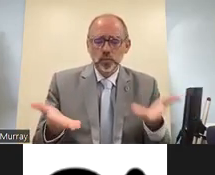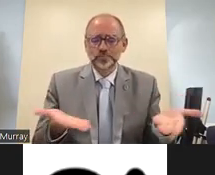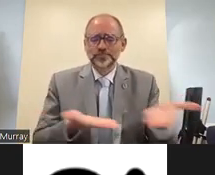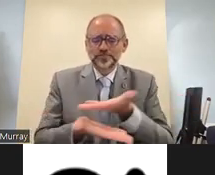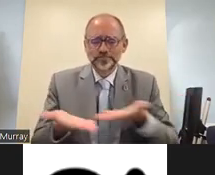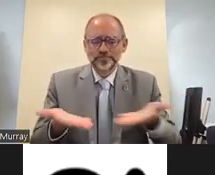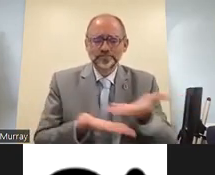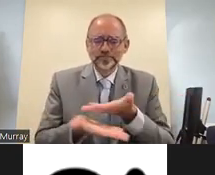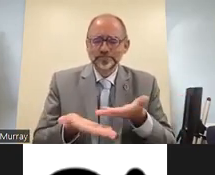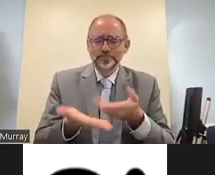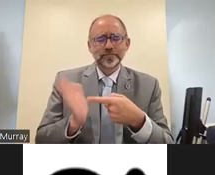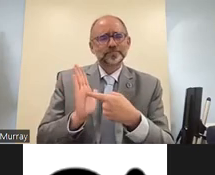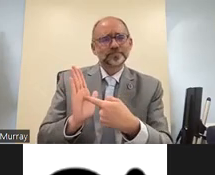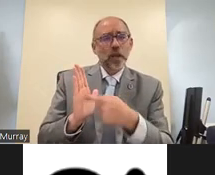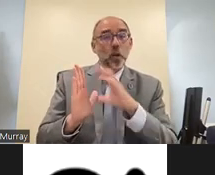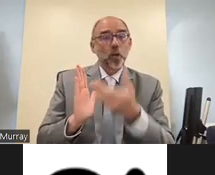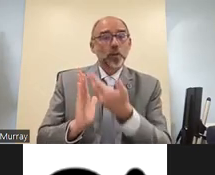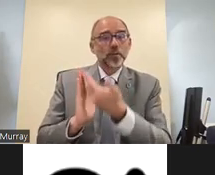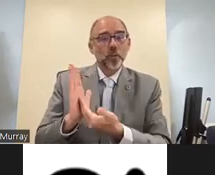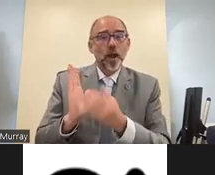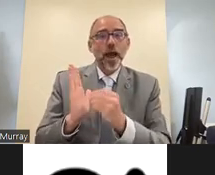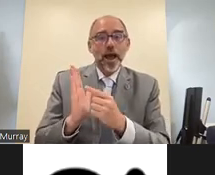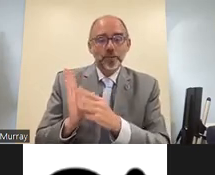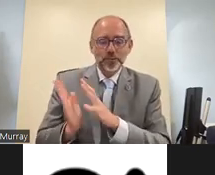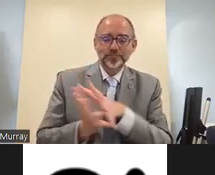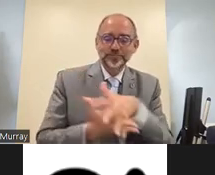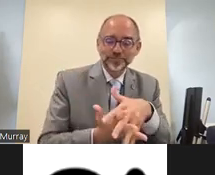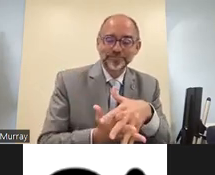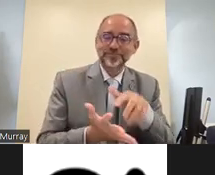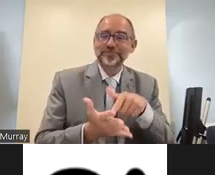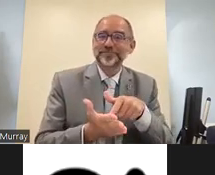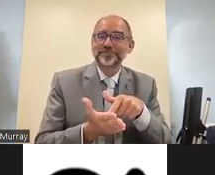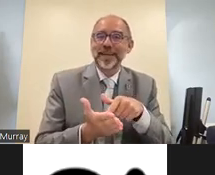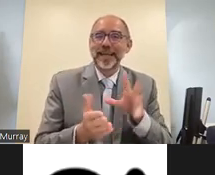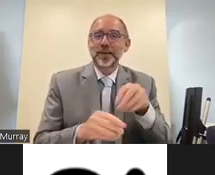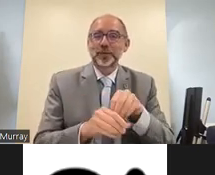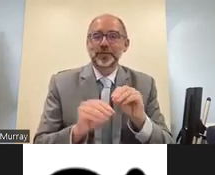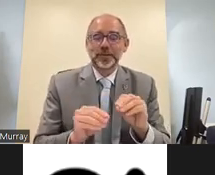umbrella organizations for pwds and the governmental office for educational services